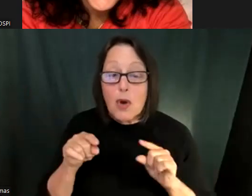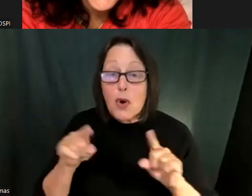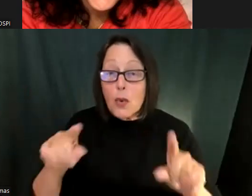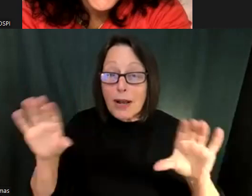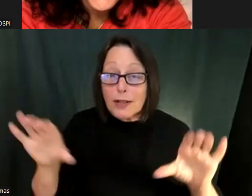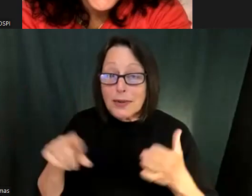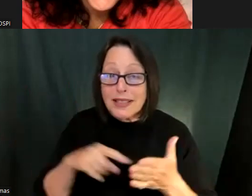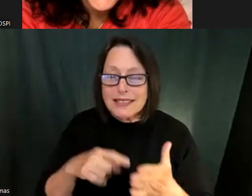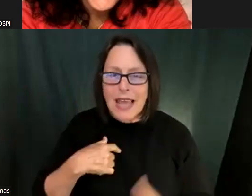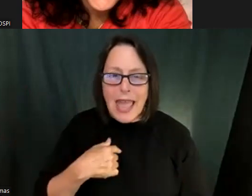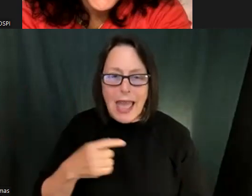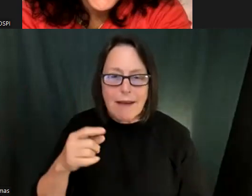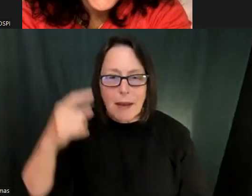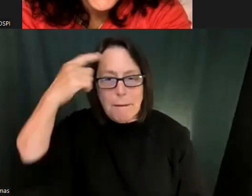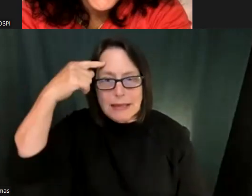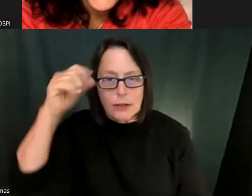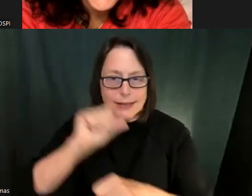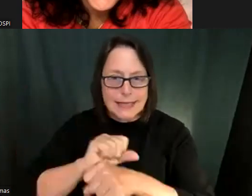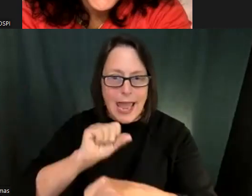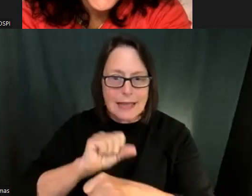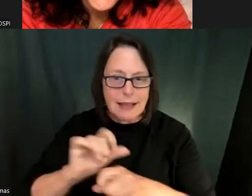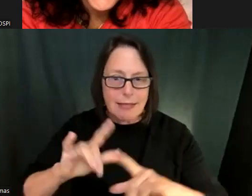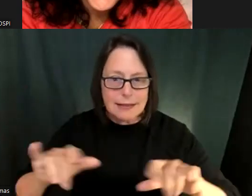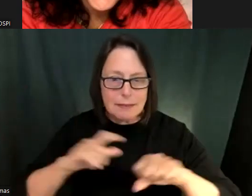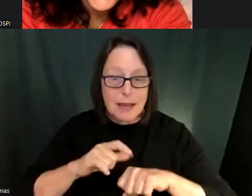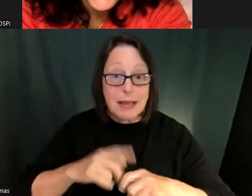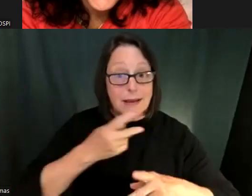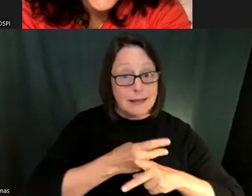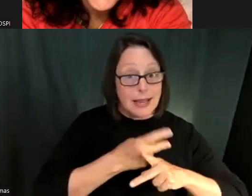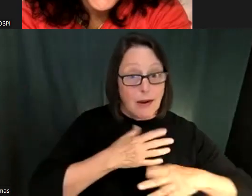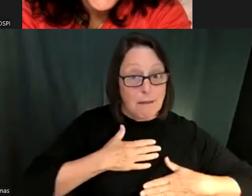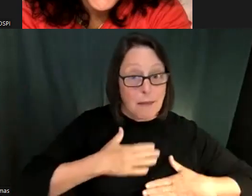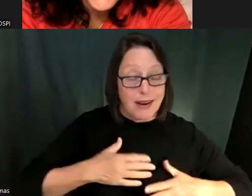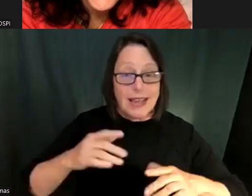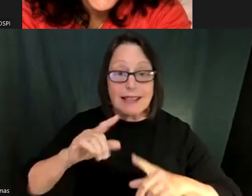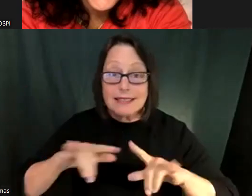Write down something you want to remember from next sharing drink water look away from the screen close your eyes stand up lay flat on the floor whatever fits your needs and I'm gonna be doing the same.